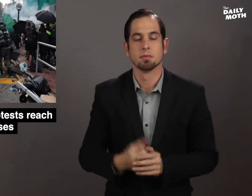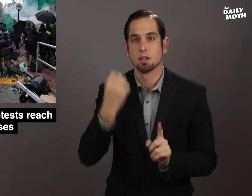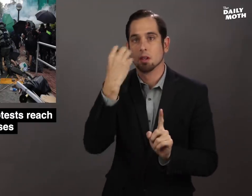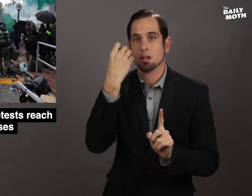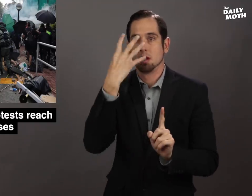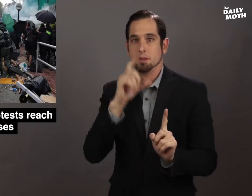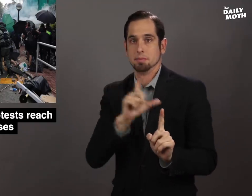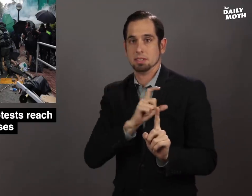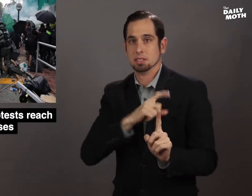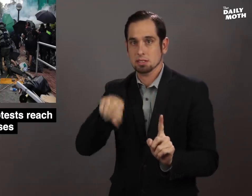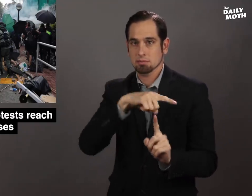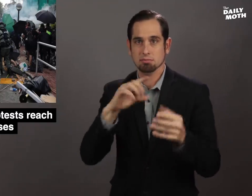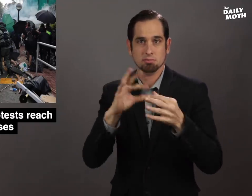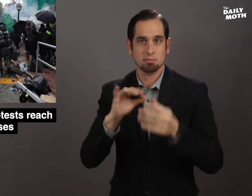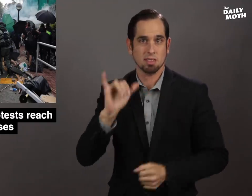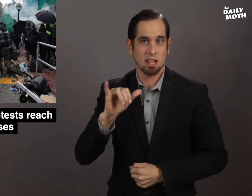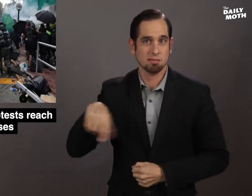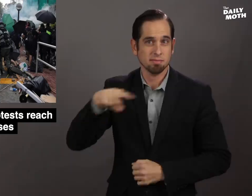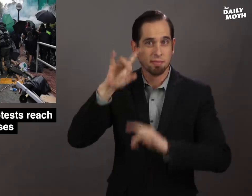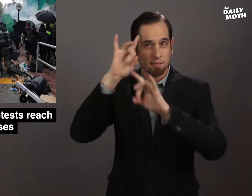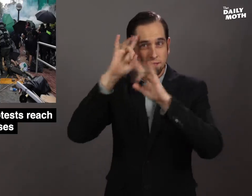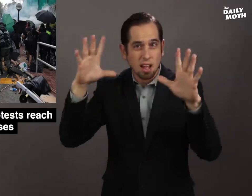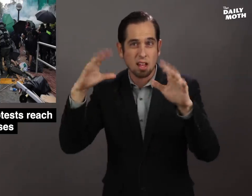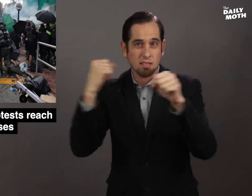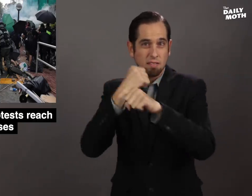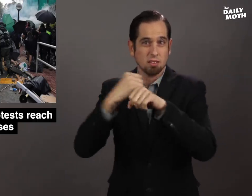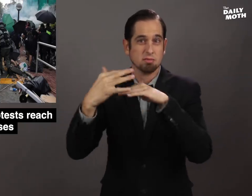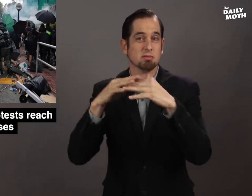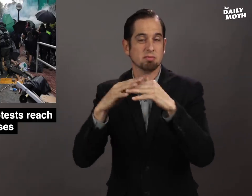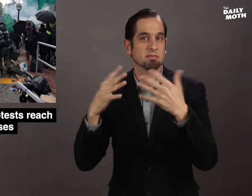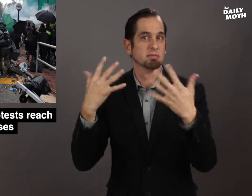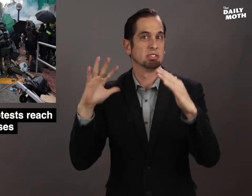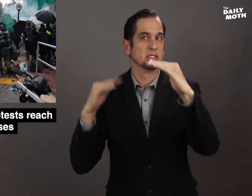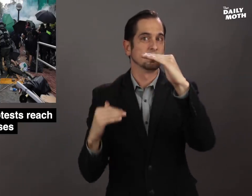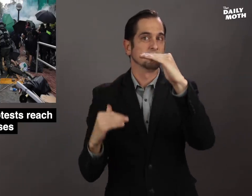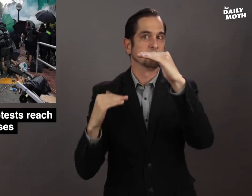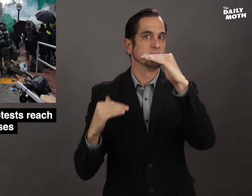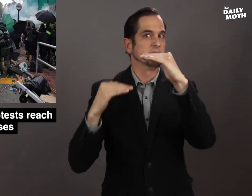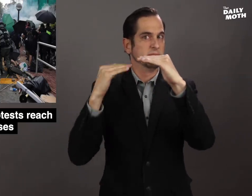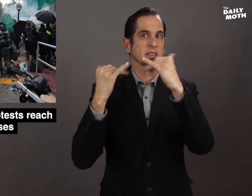Hong Kong police said the violence has reached